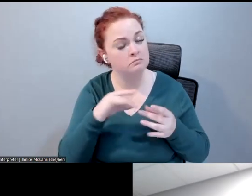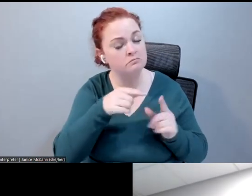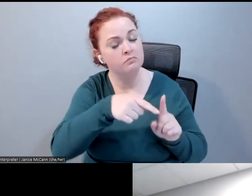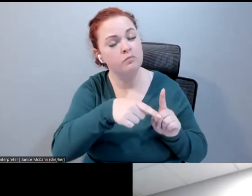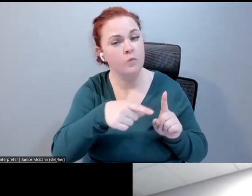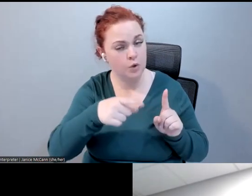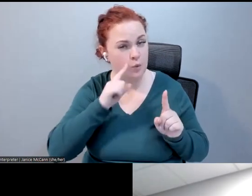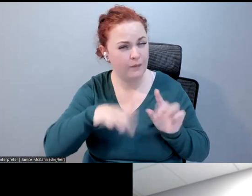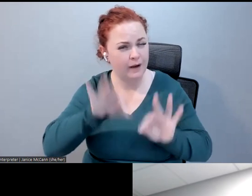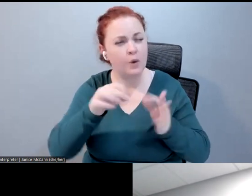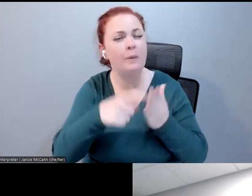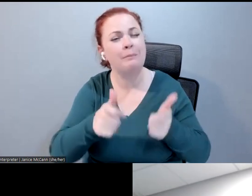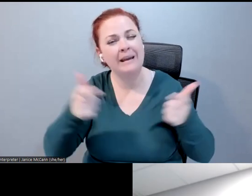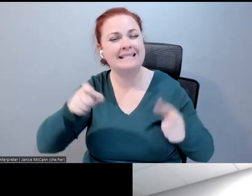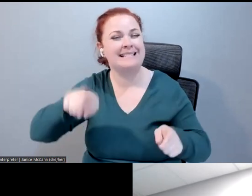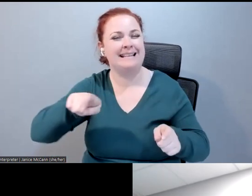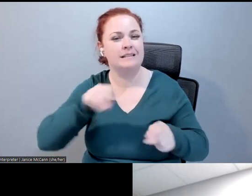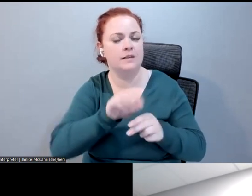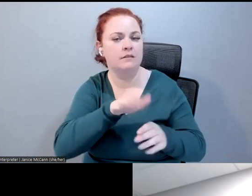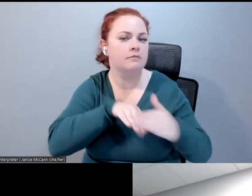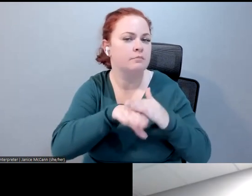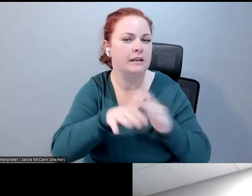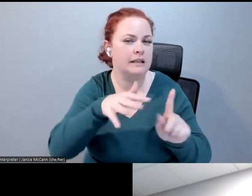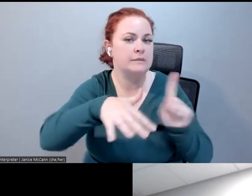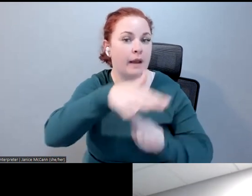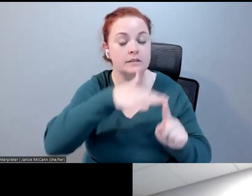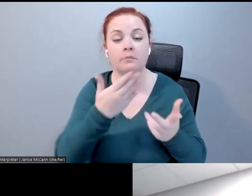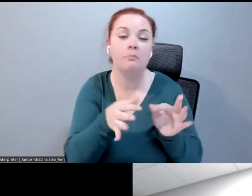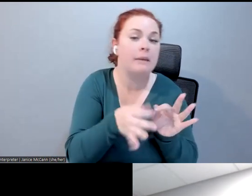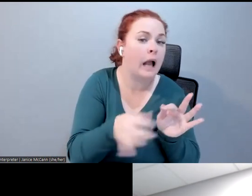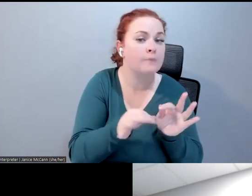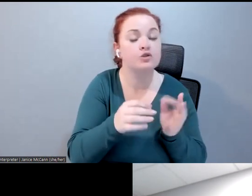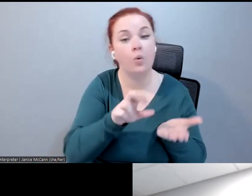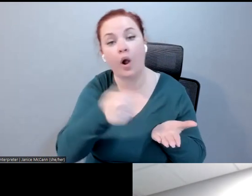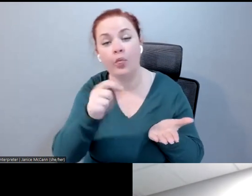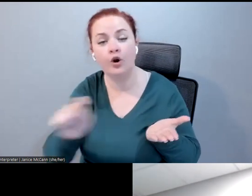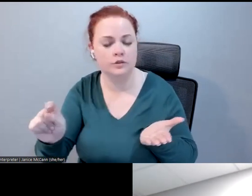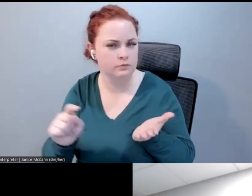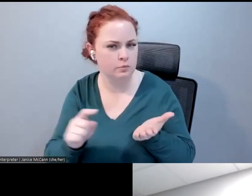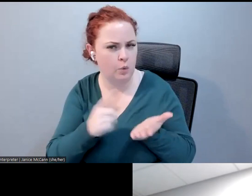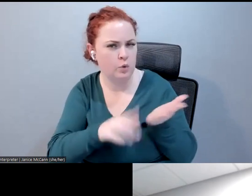the excess ability space? Maybe closed captioning, and if there are others, too, we would love to hear about them.